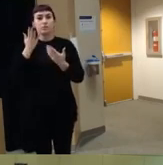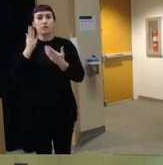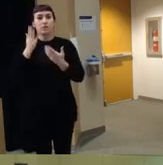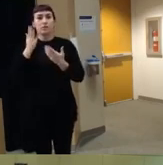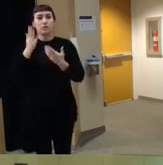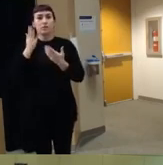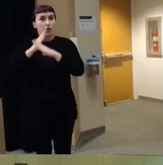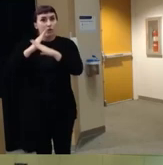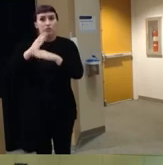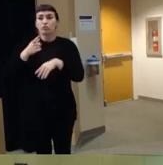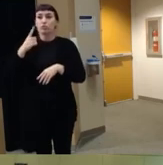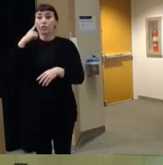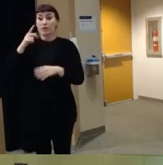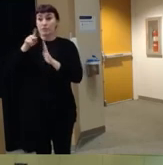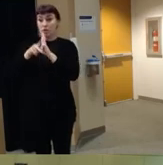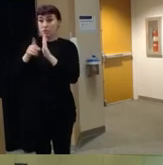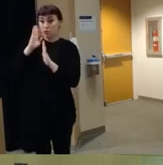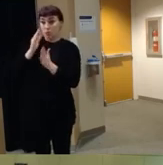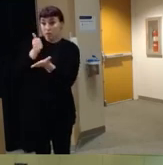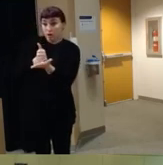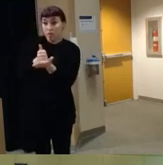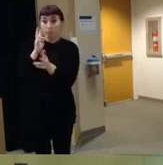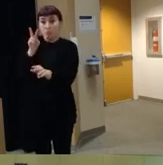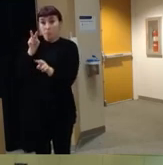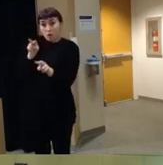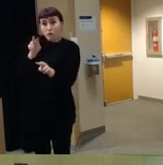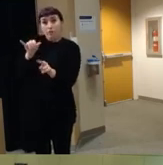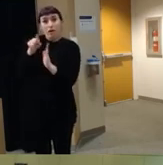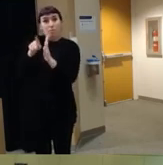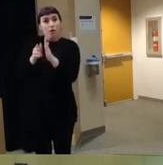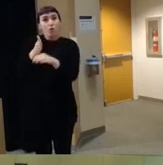this policy is going to help you know monitoring that policy over time and seeing if it has the